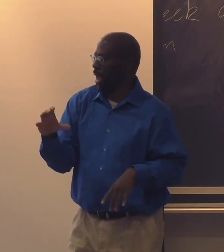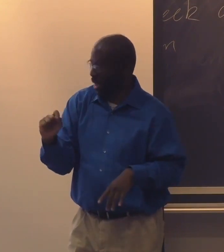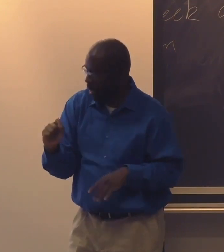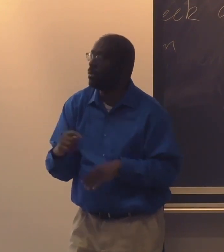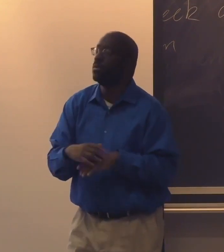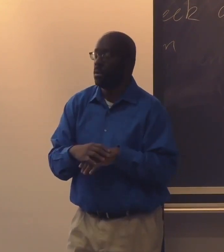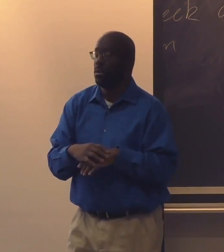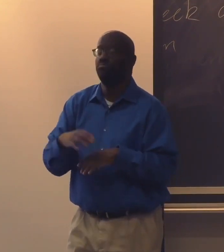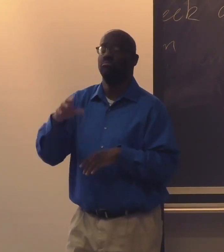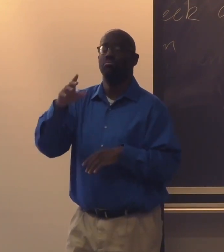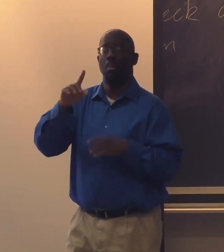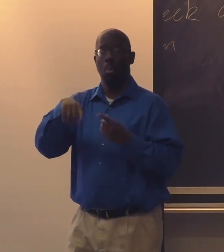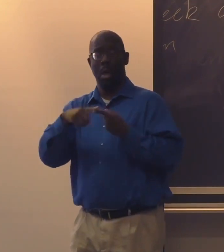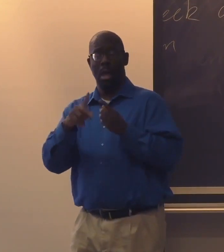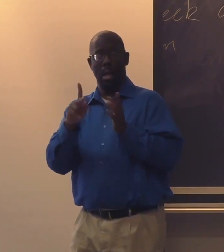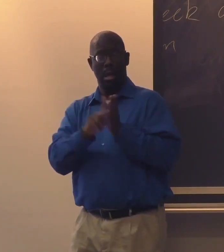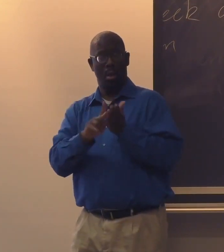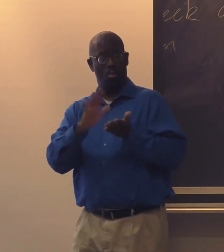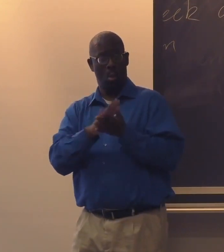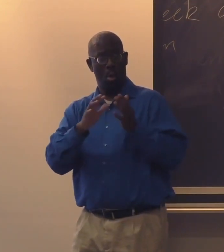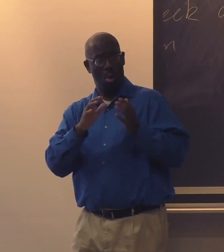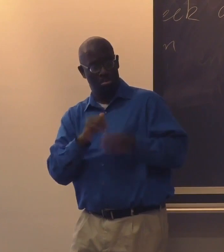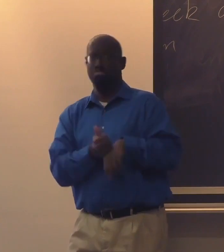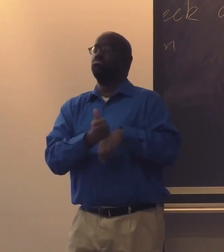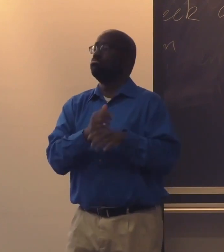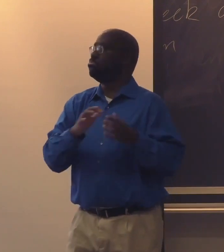I've done some interesting research and found out some facts.